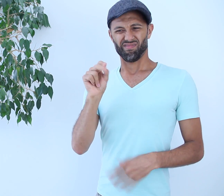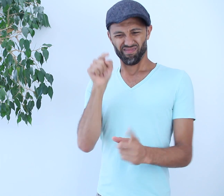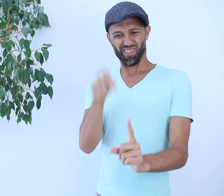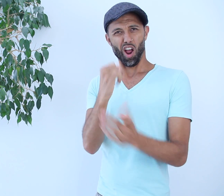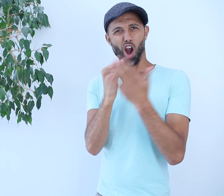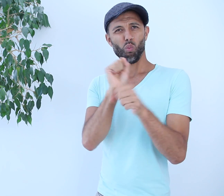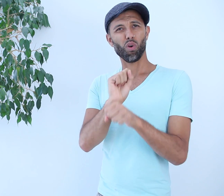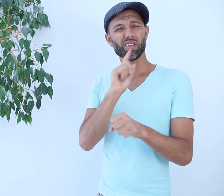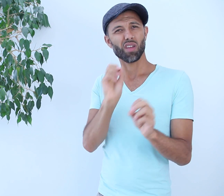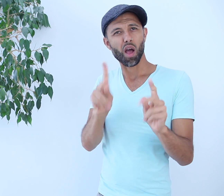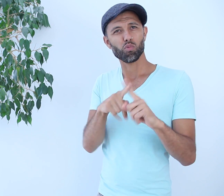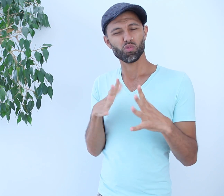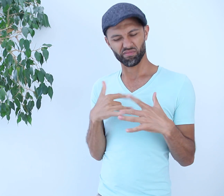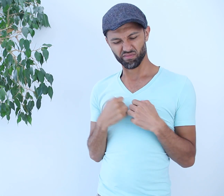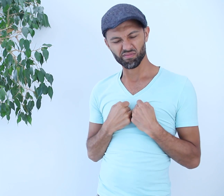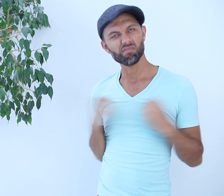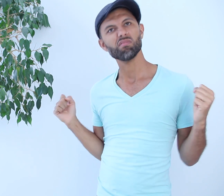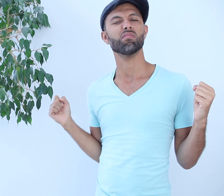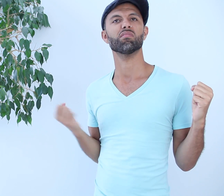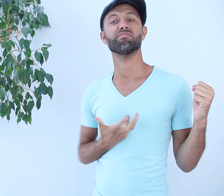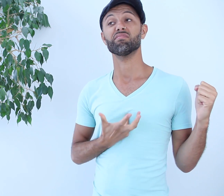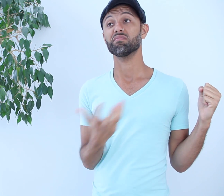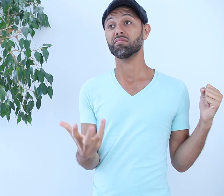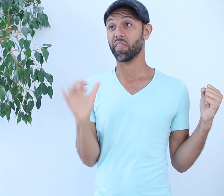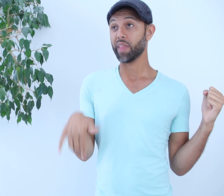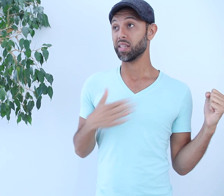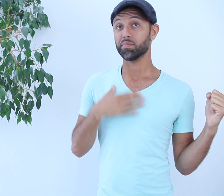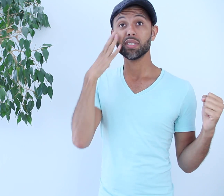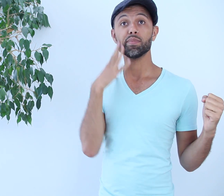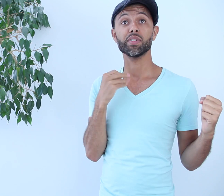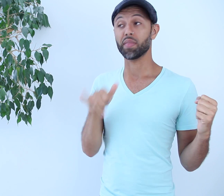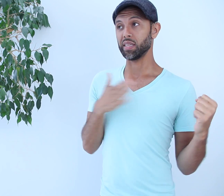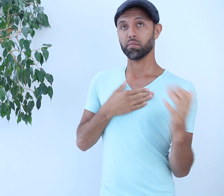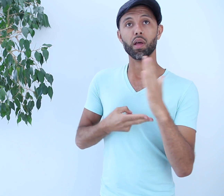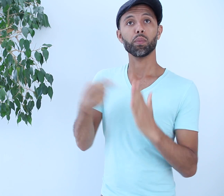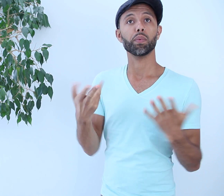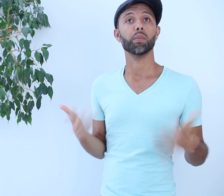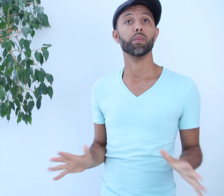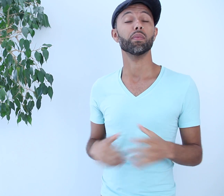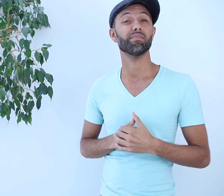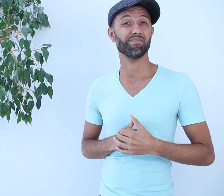No, we deserve more and through creating art one can claim and share their experiences, their Truths.